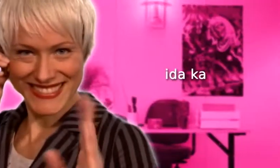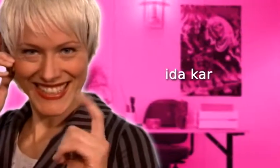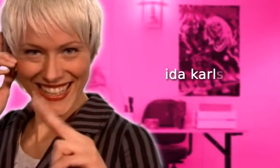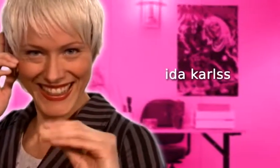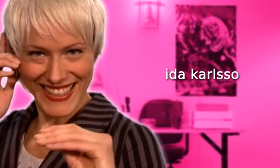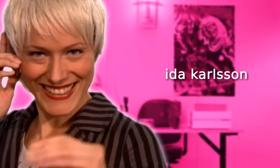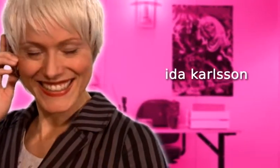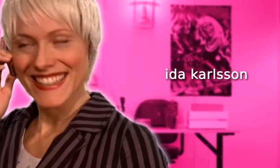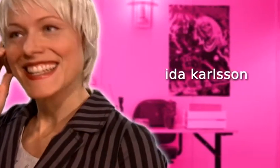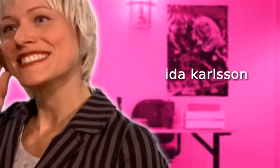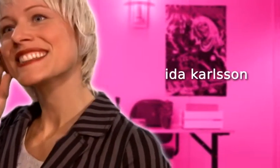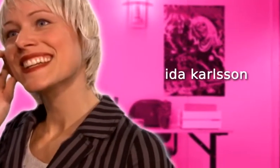Jelena